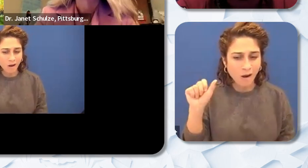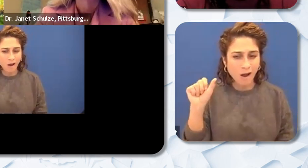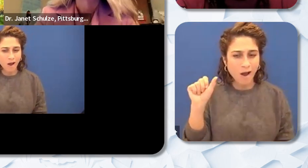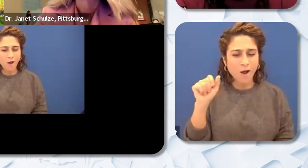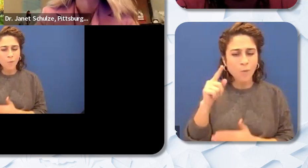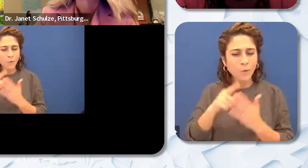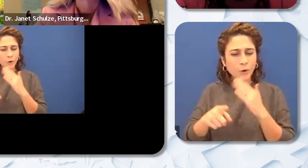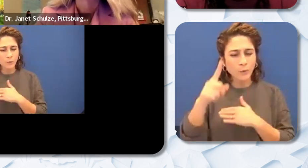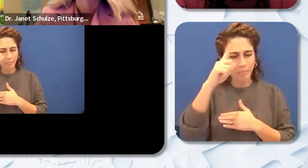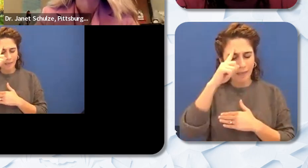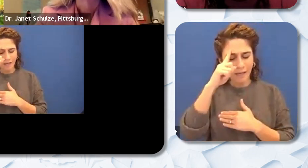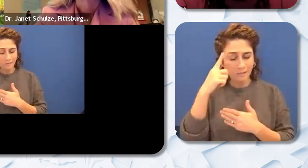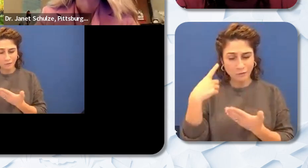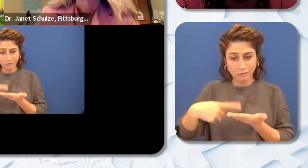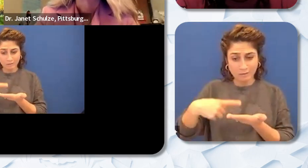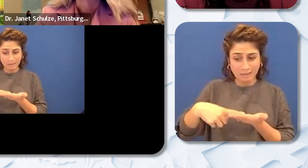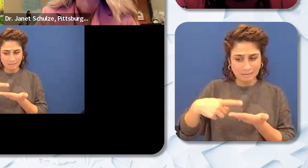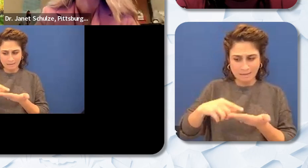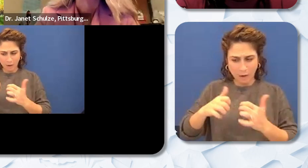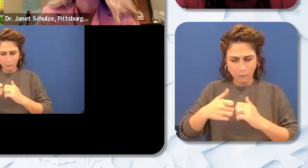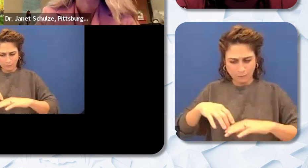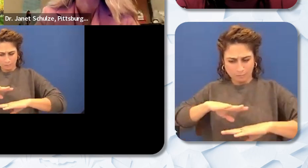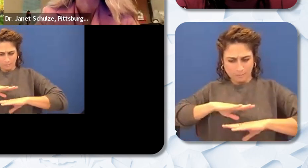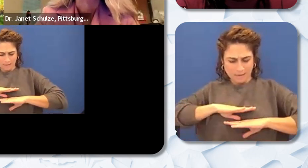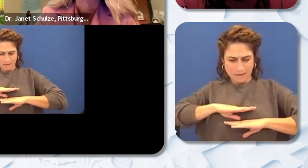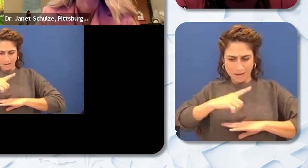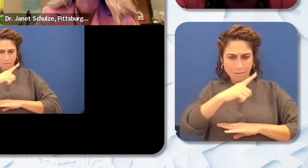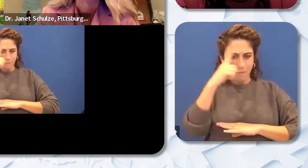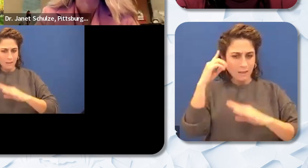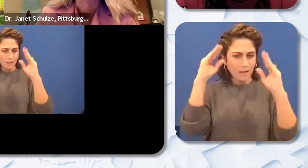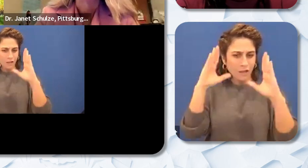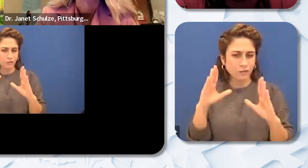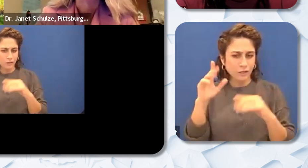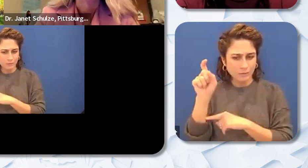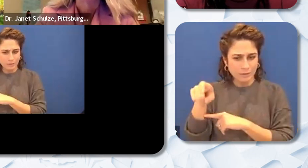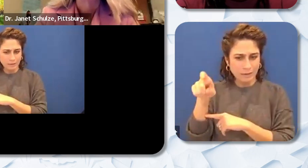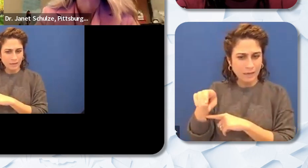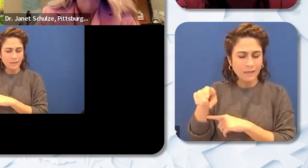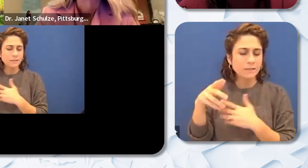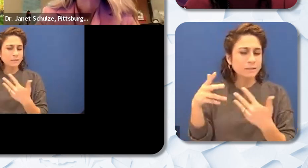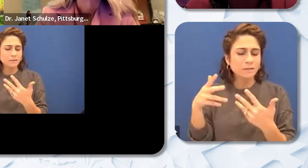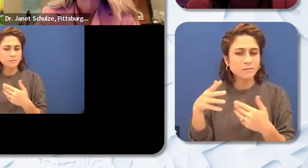the needs of prospective Black educators to diversify our P-3 workforce. How can the system do